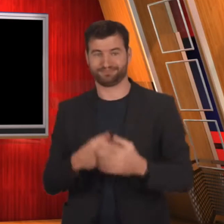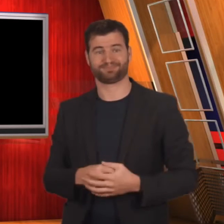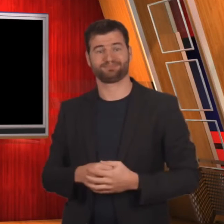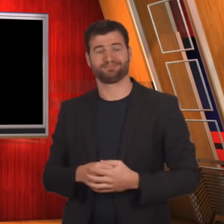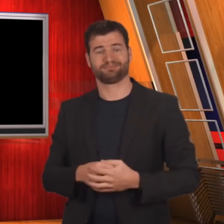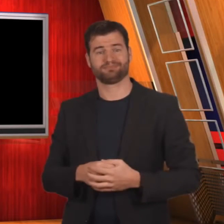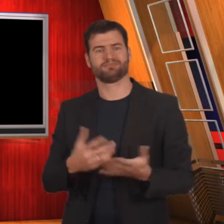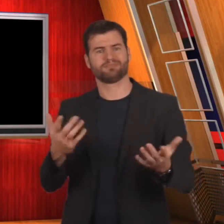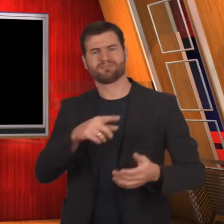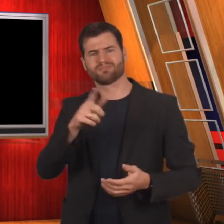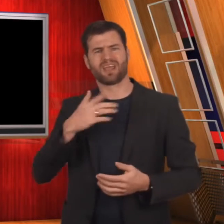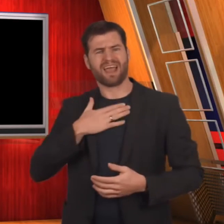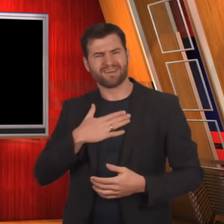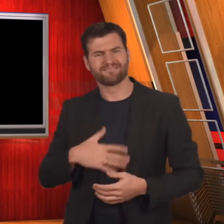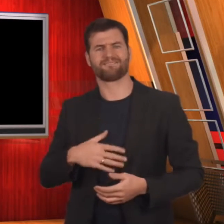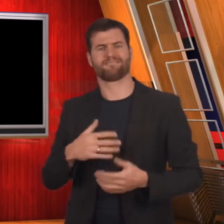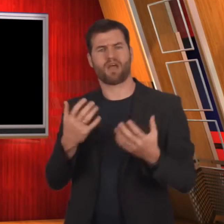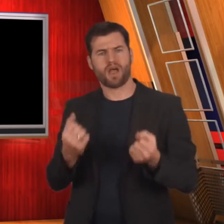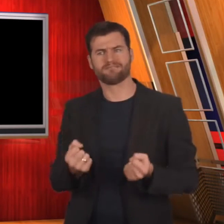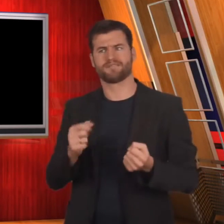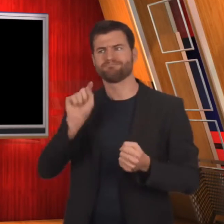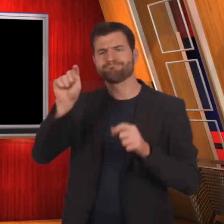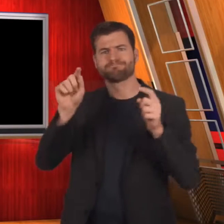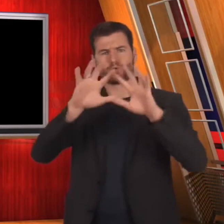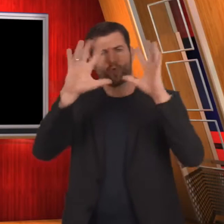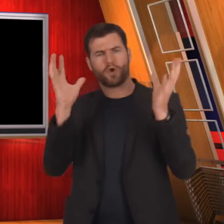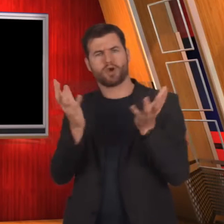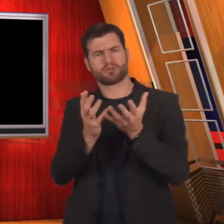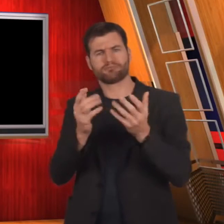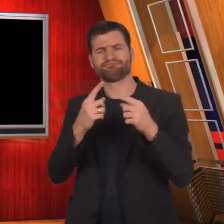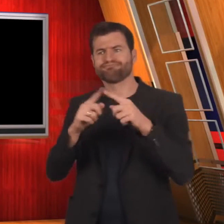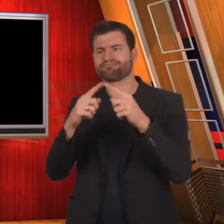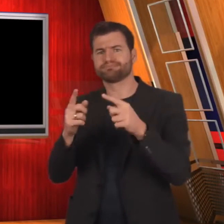Thank you for watching! If you have any information related to deaf